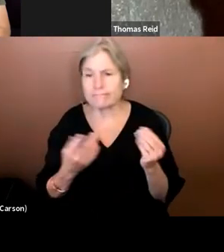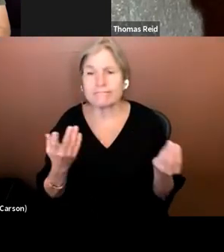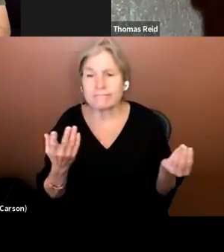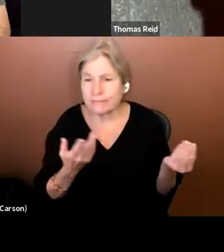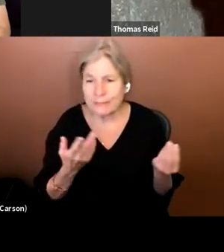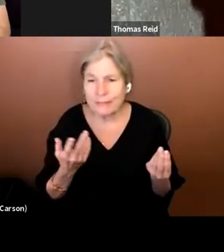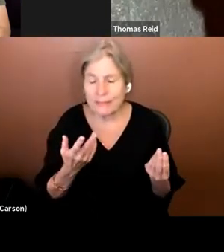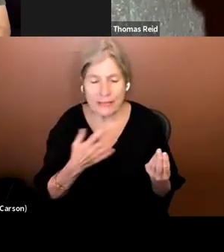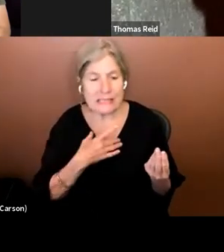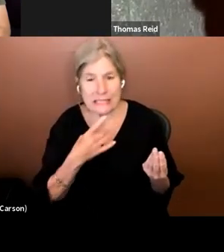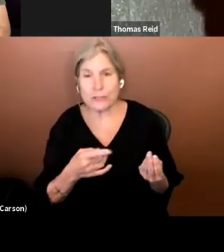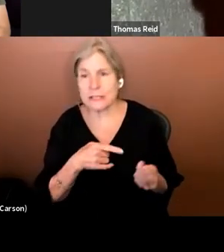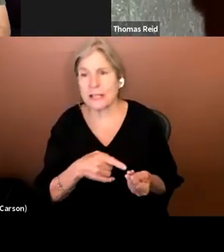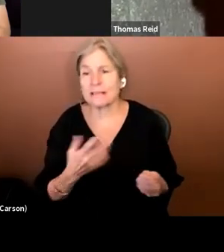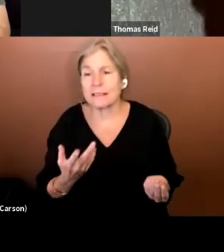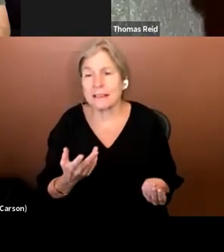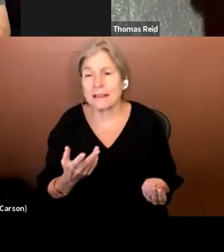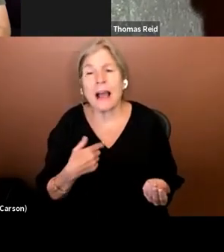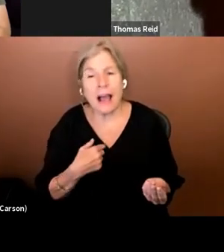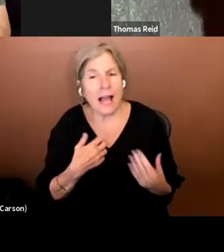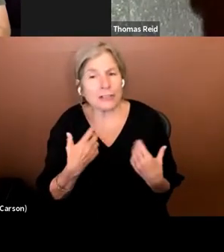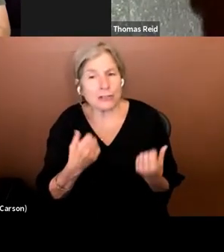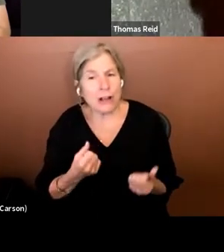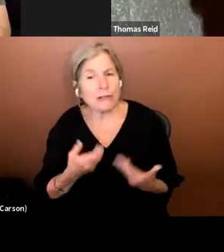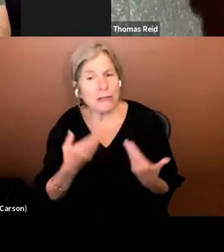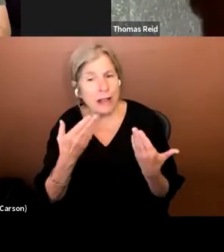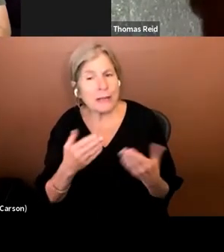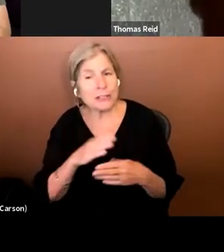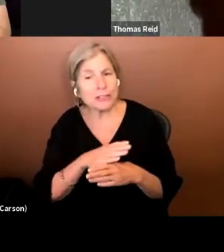interesting, I strongly recommend sharing it with people